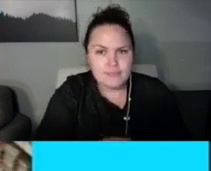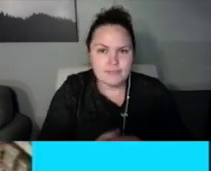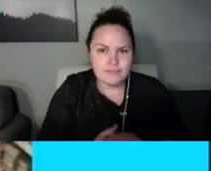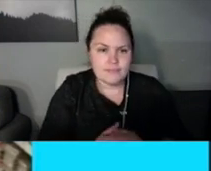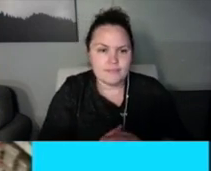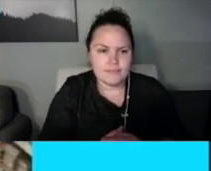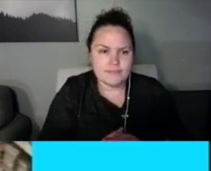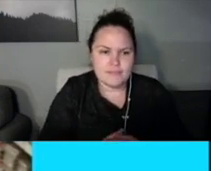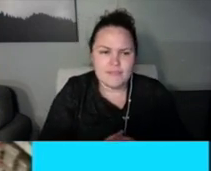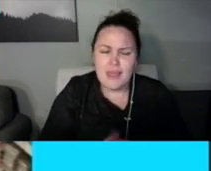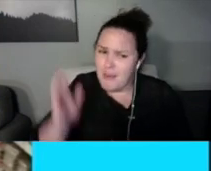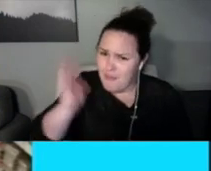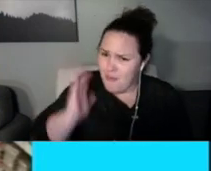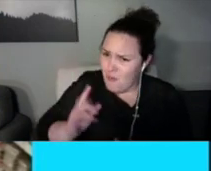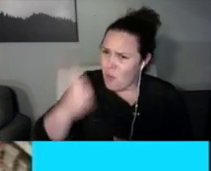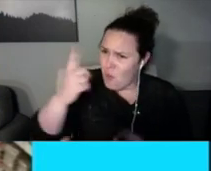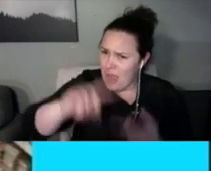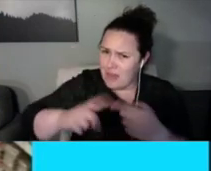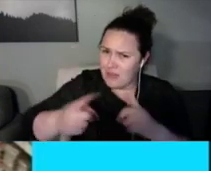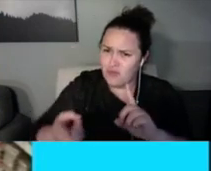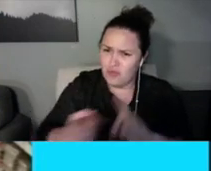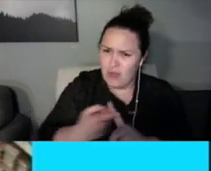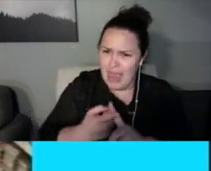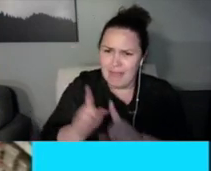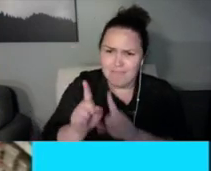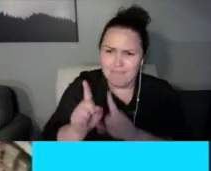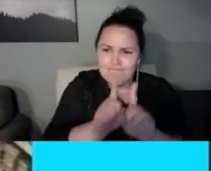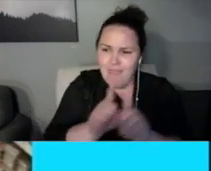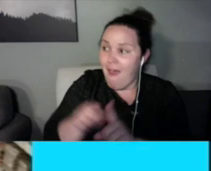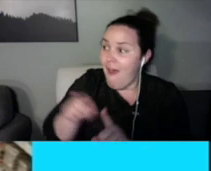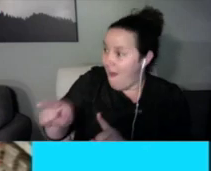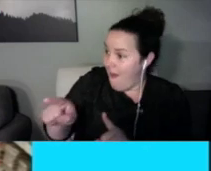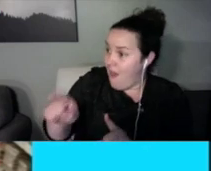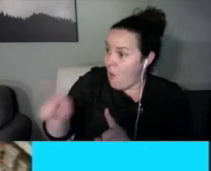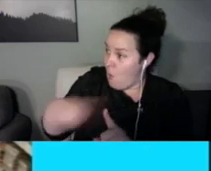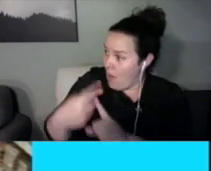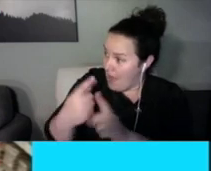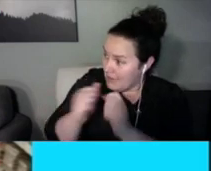into the chat feature. >> Jen: This is Jen.